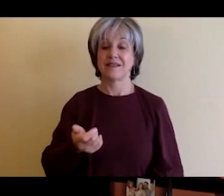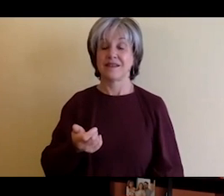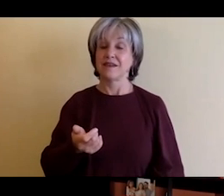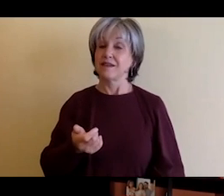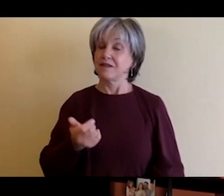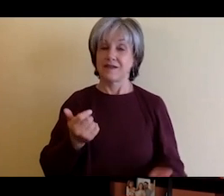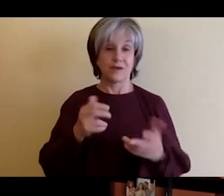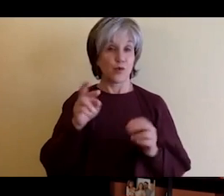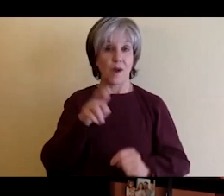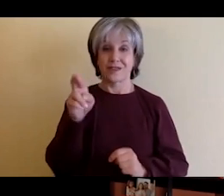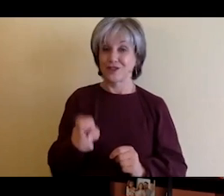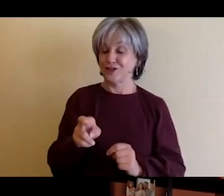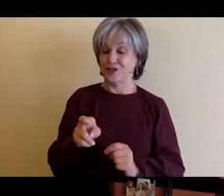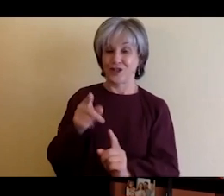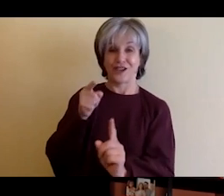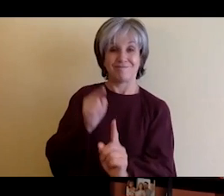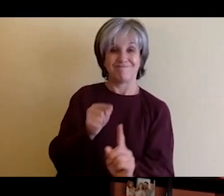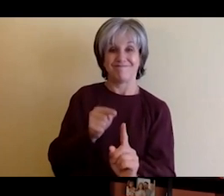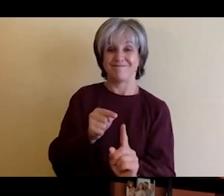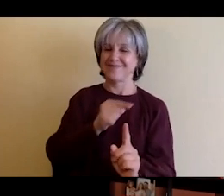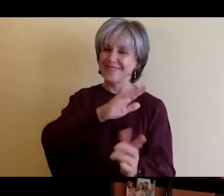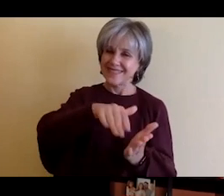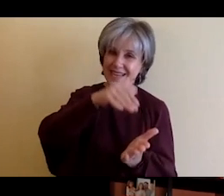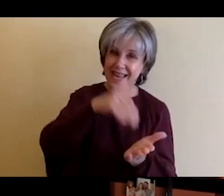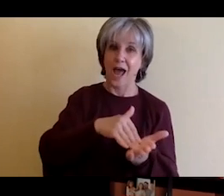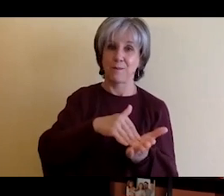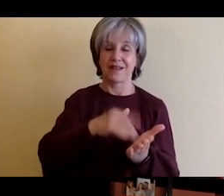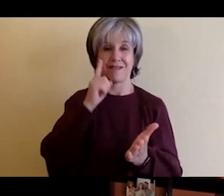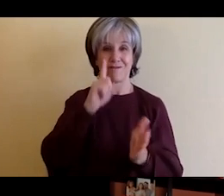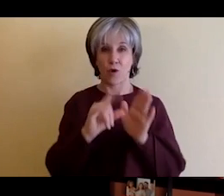right, and you know kind of like maybe a little bit selfishly right I